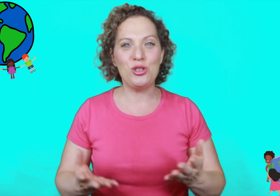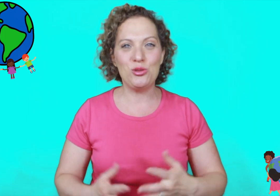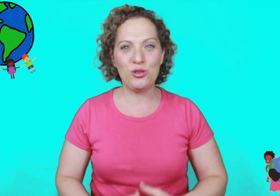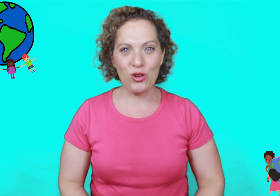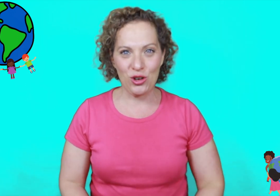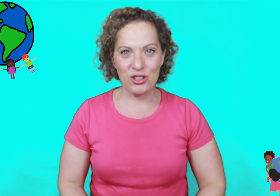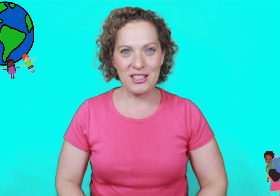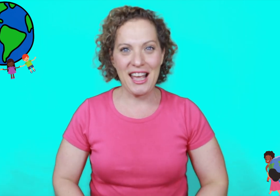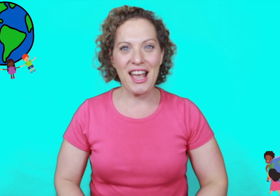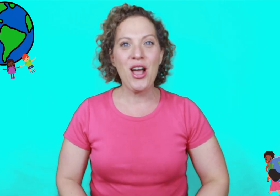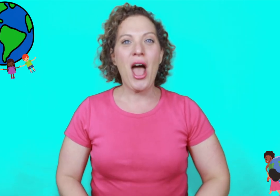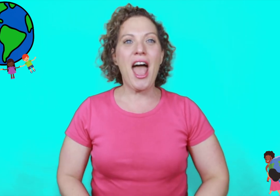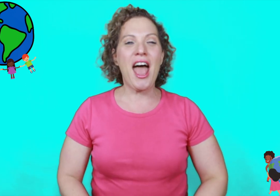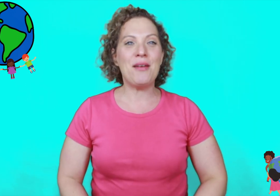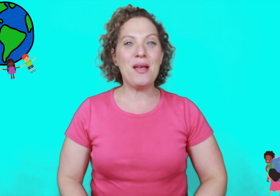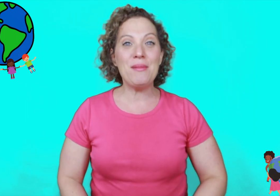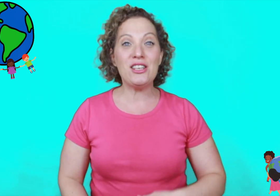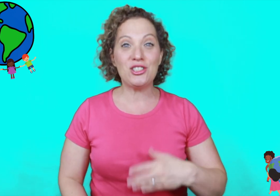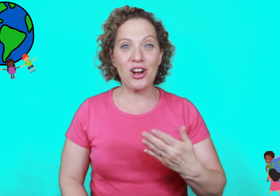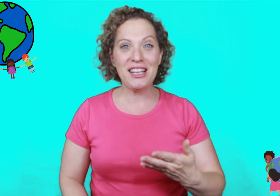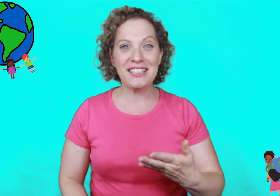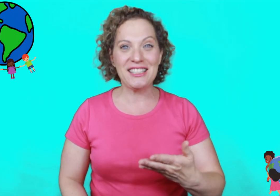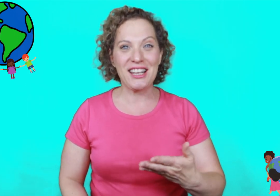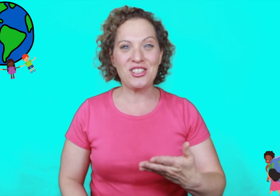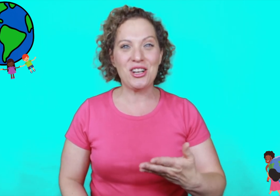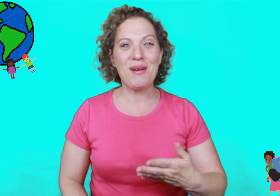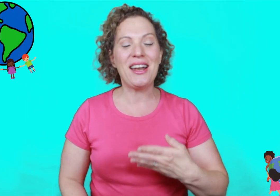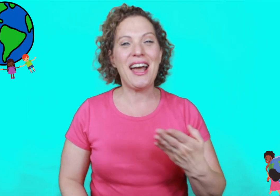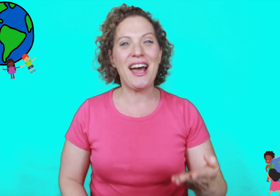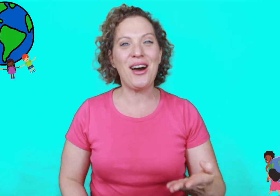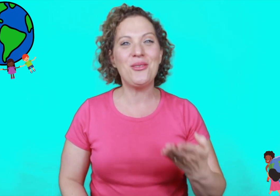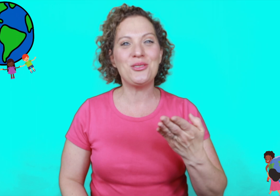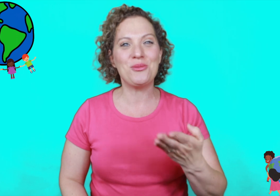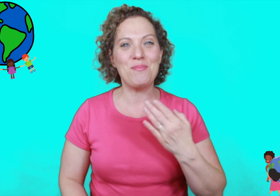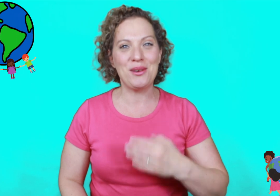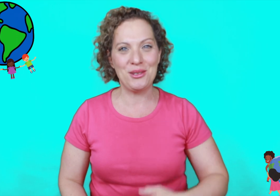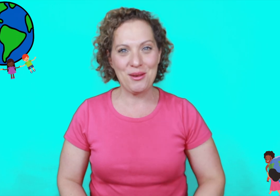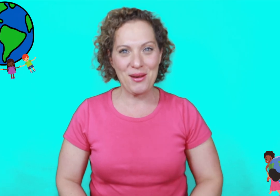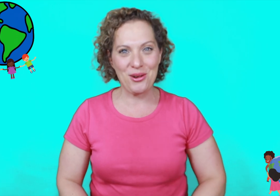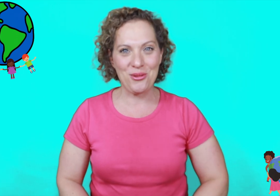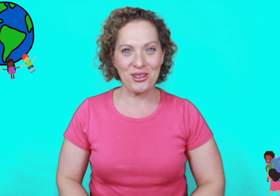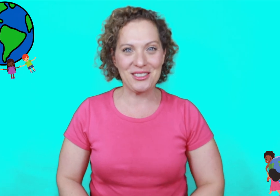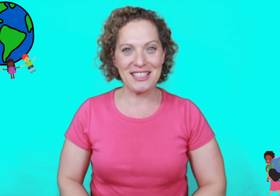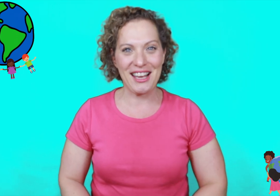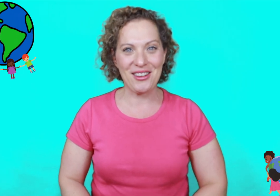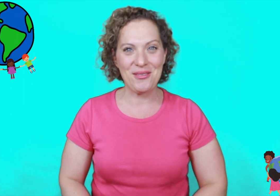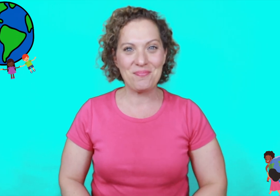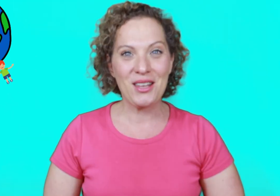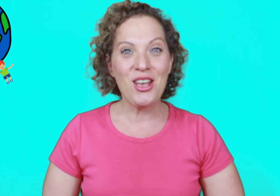use for earth day and maybe starting a discussion about how do we build a better world together